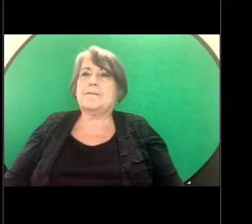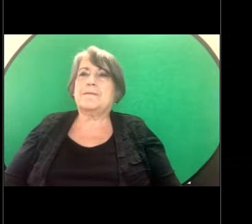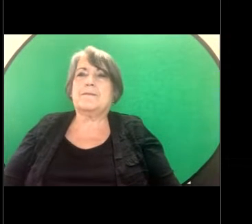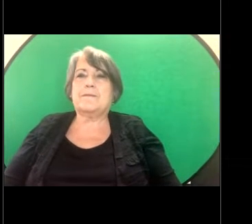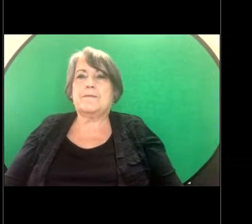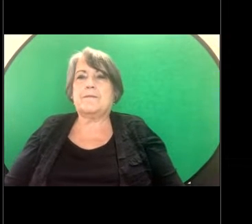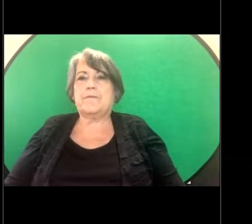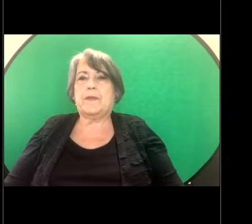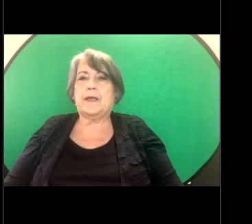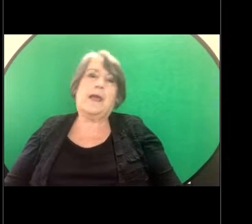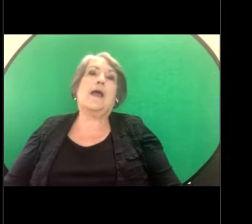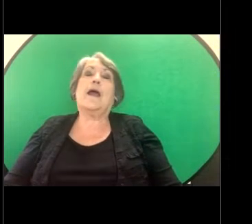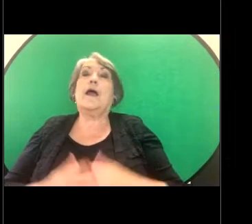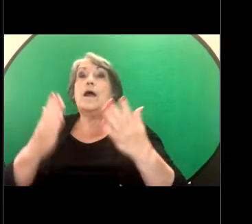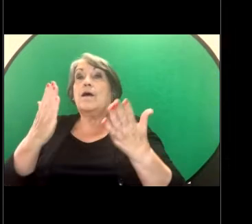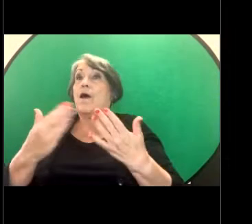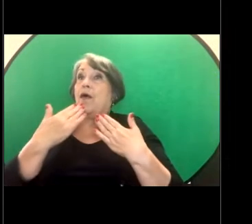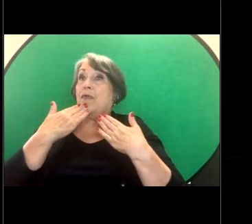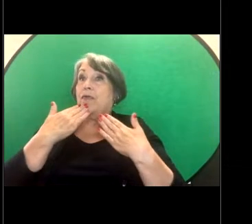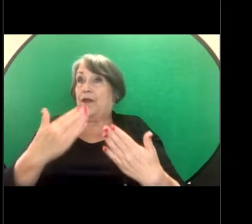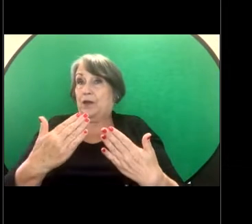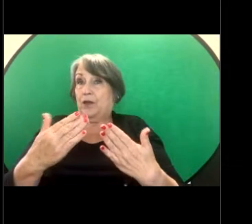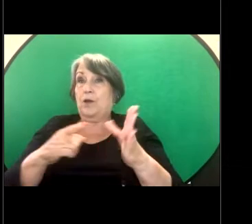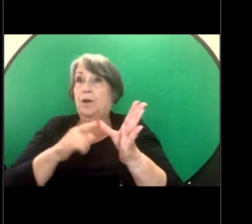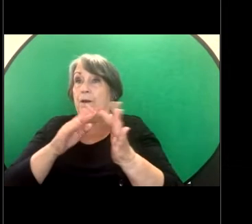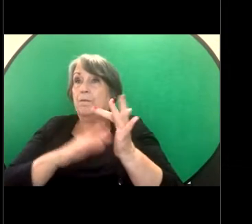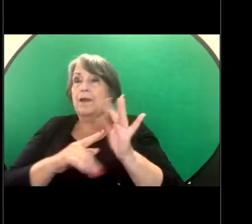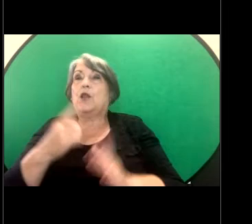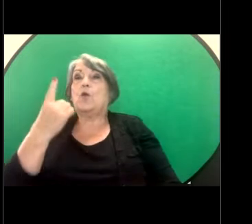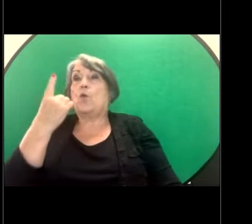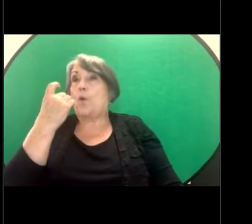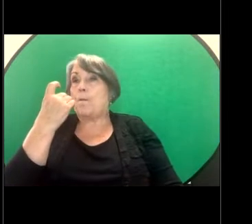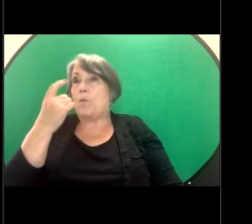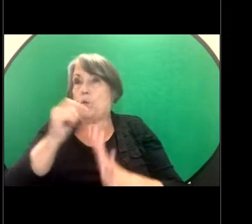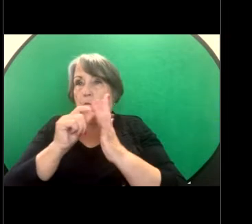Thanks, Amelia. We've just got one more poll that we're going to have a look at now.